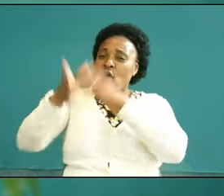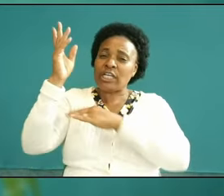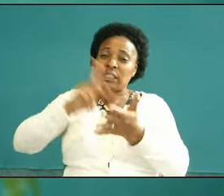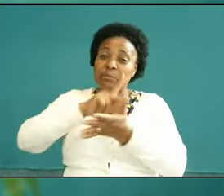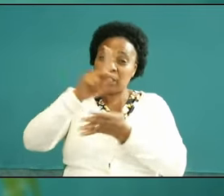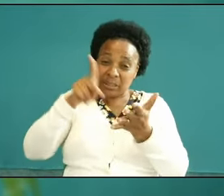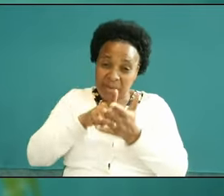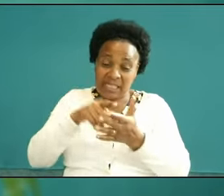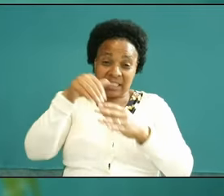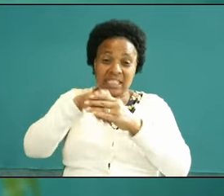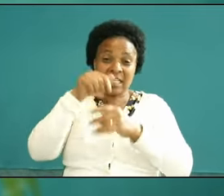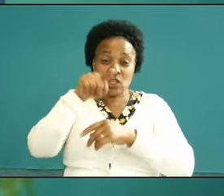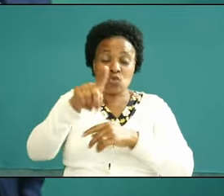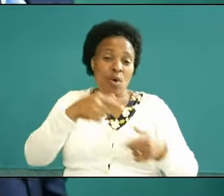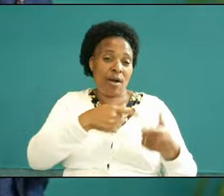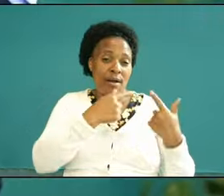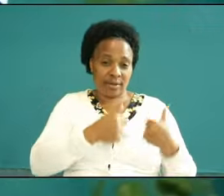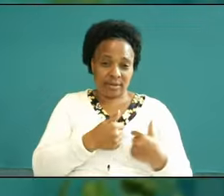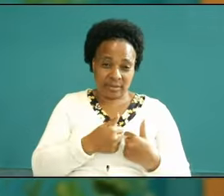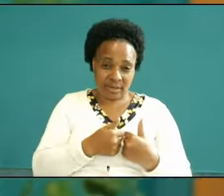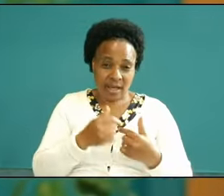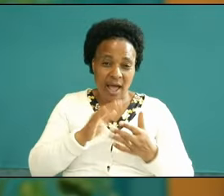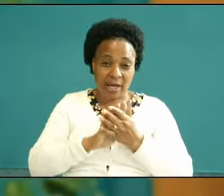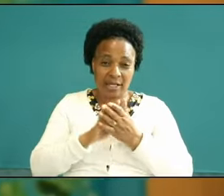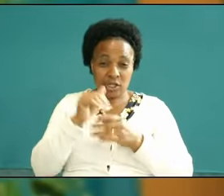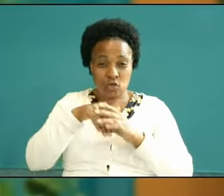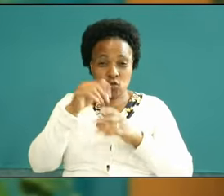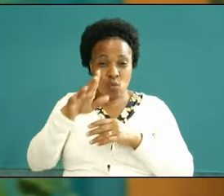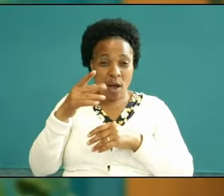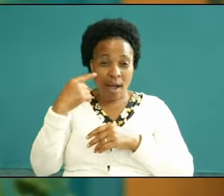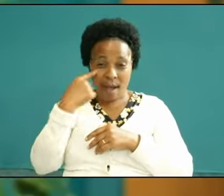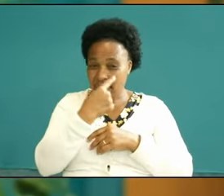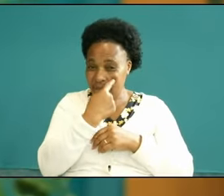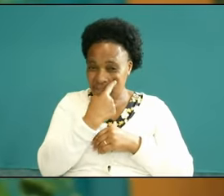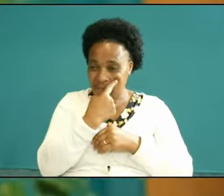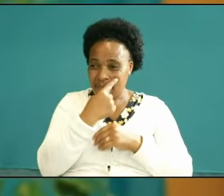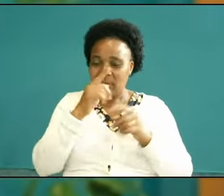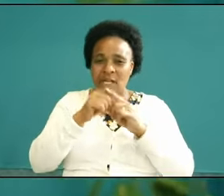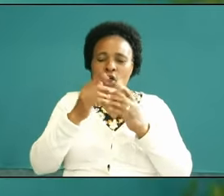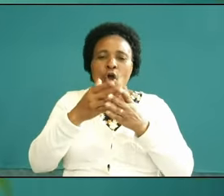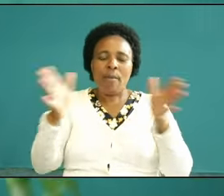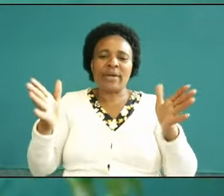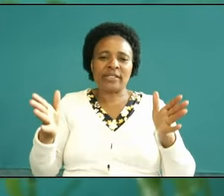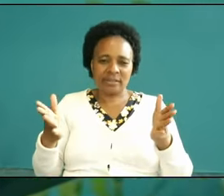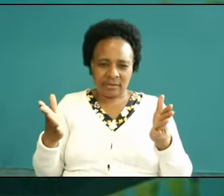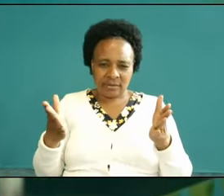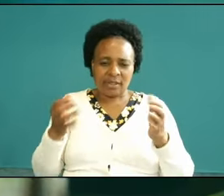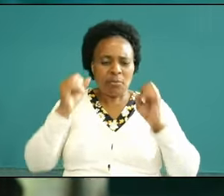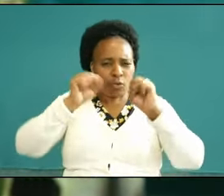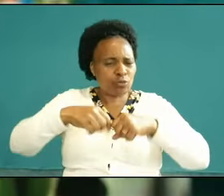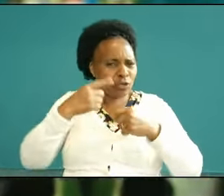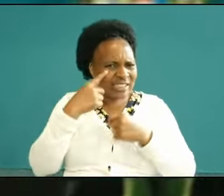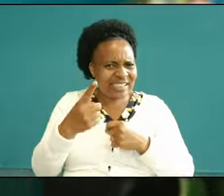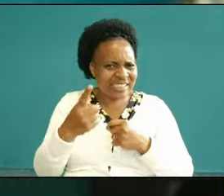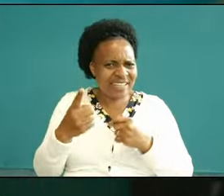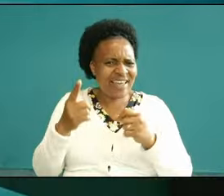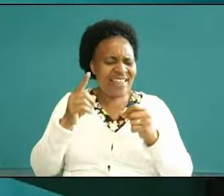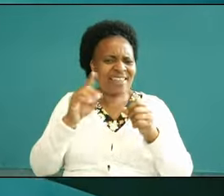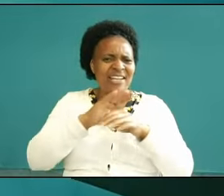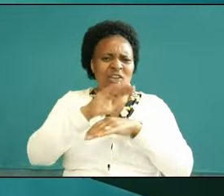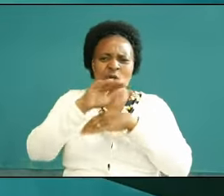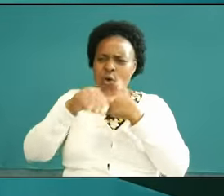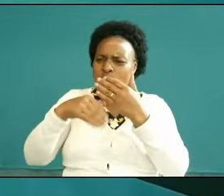there and the Bible said God opened El's eyes and he was able to see and he saw on the gills the